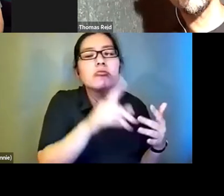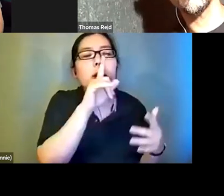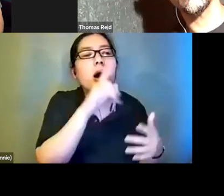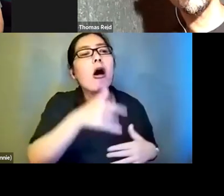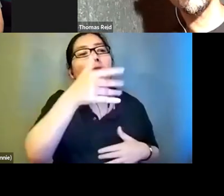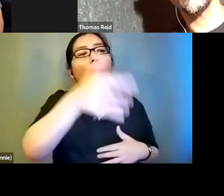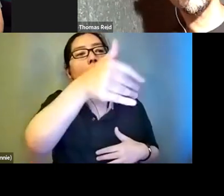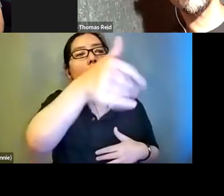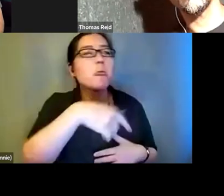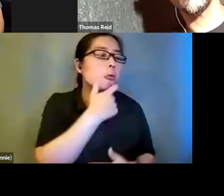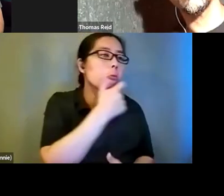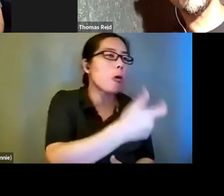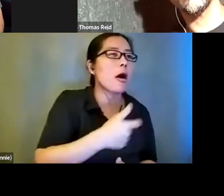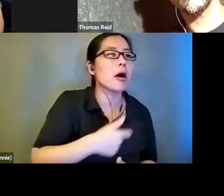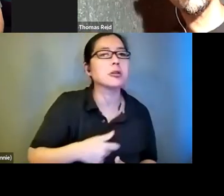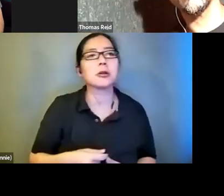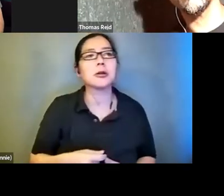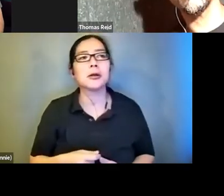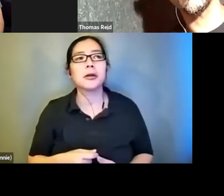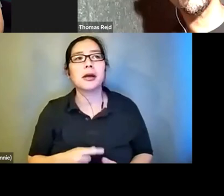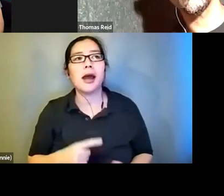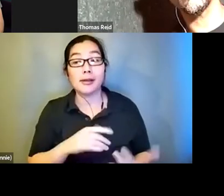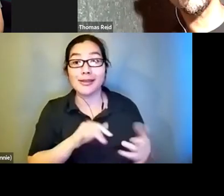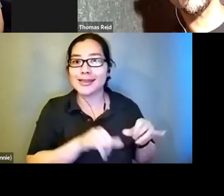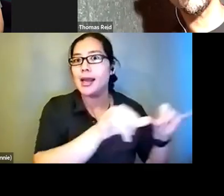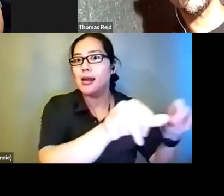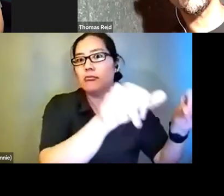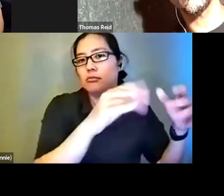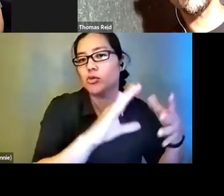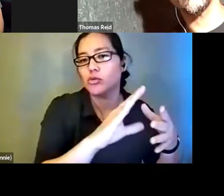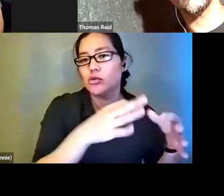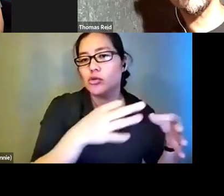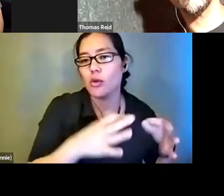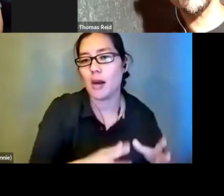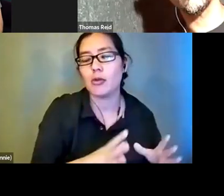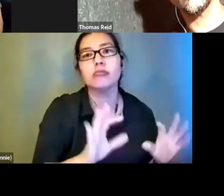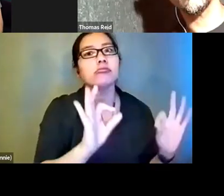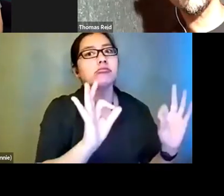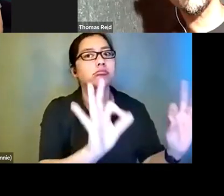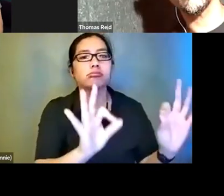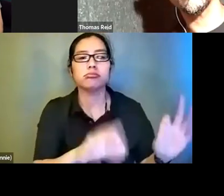glimpse of a show and see familiar images. They know right away. That's